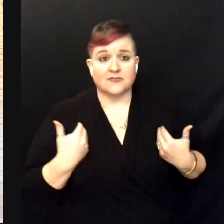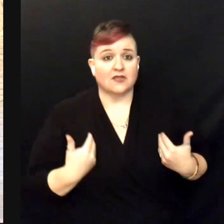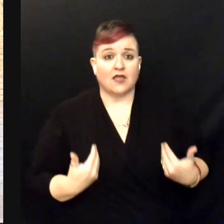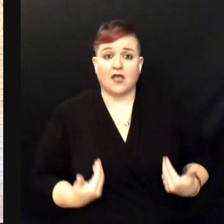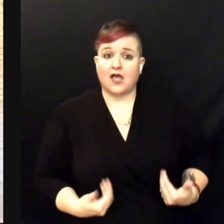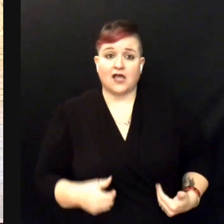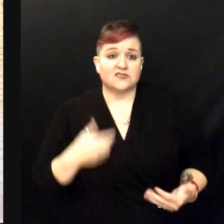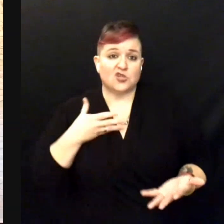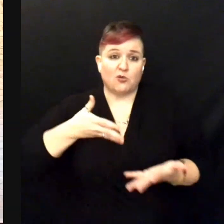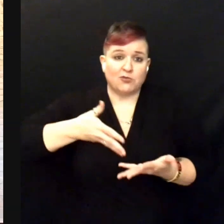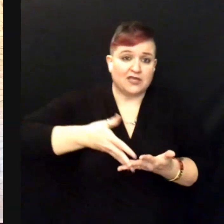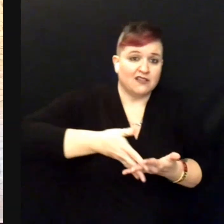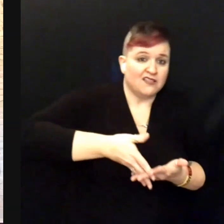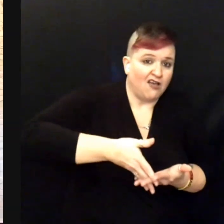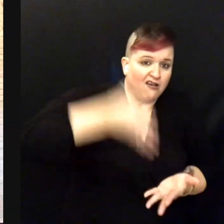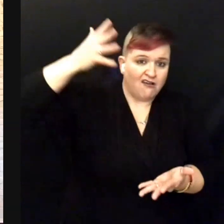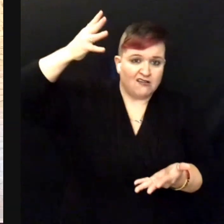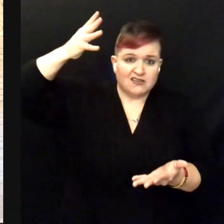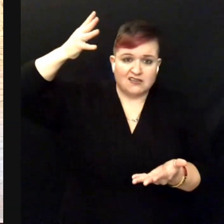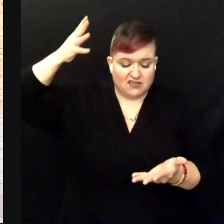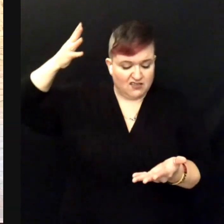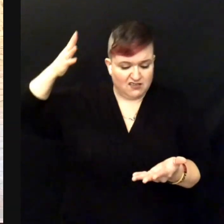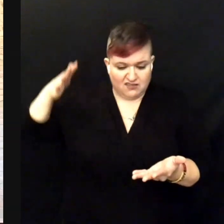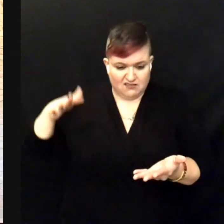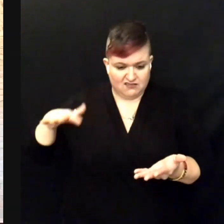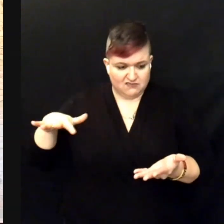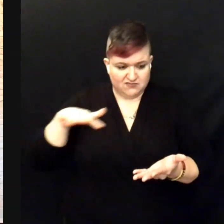I don't belong here